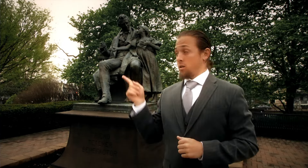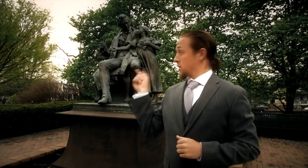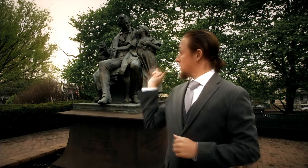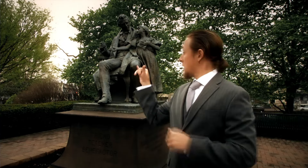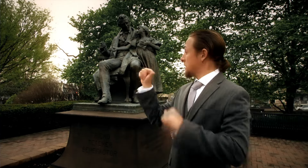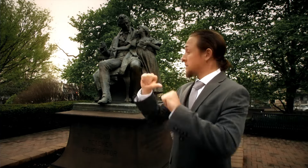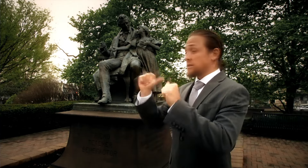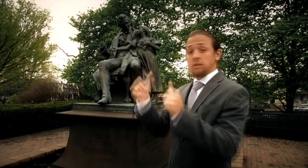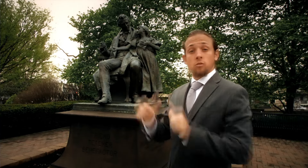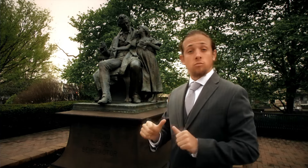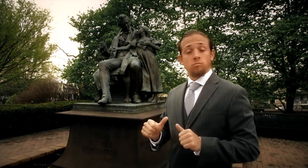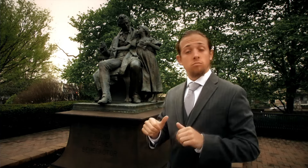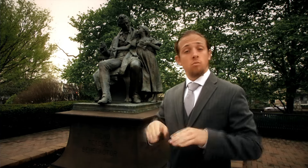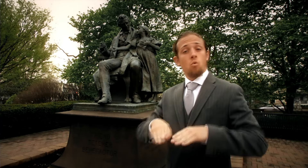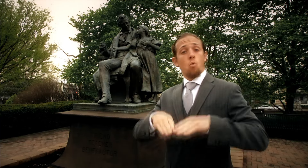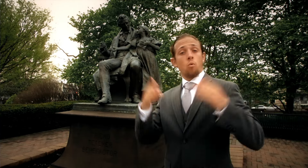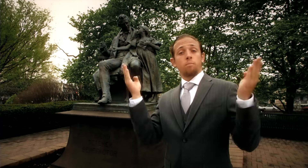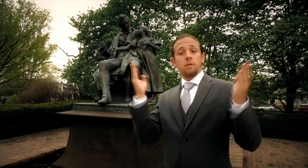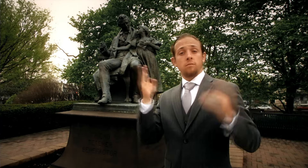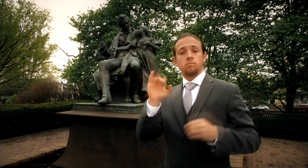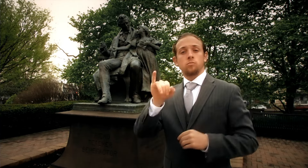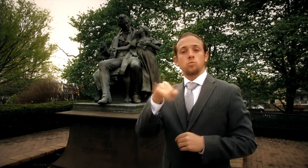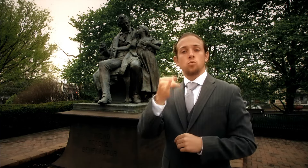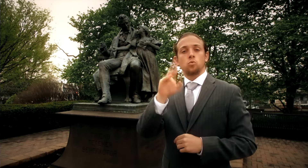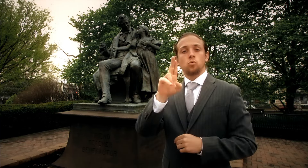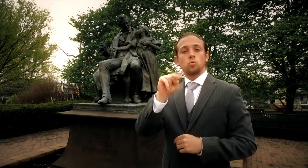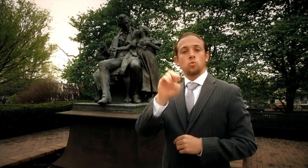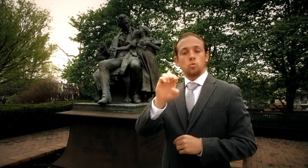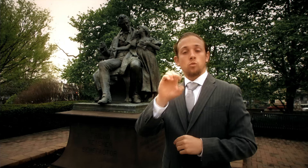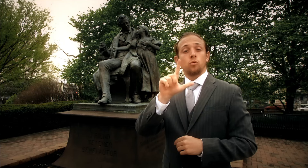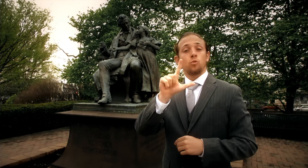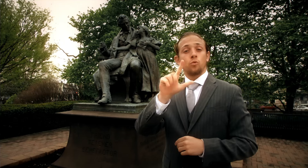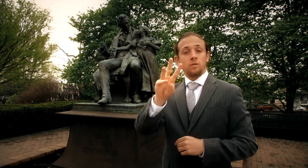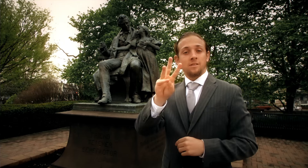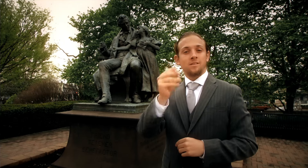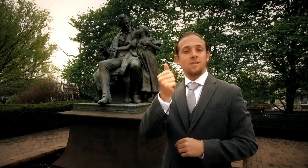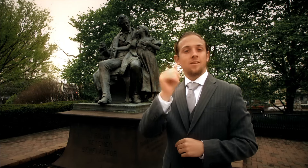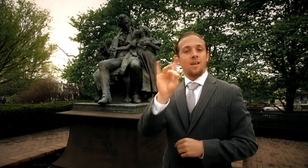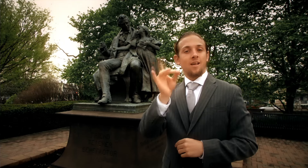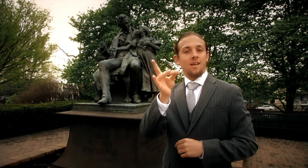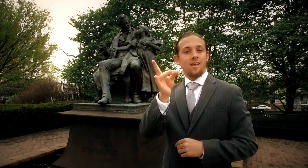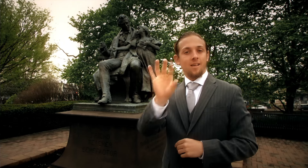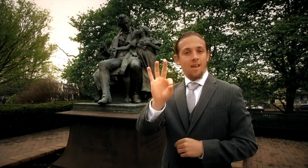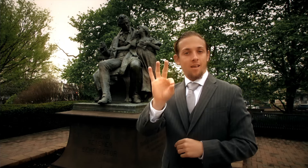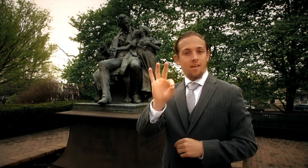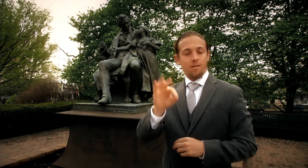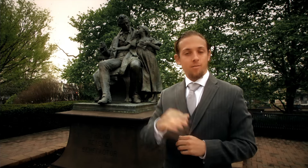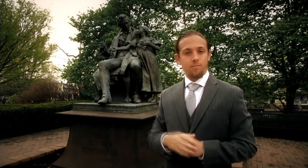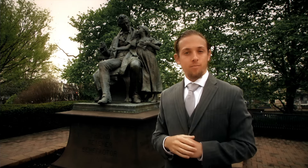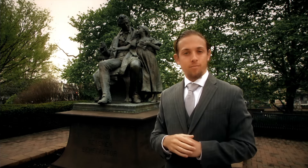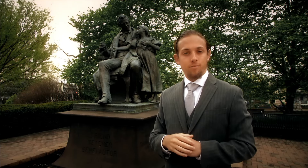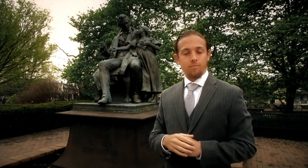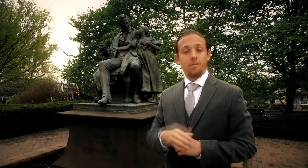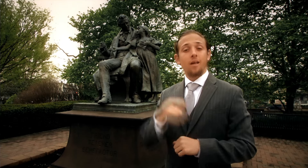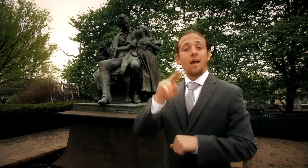The statue behind me was unveiled on June 26, 1889.